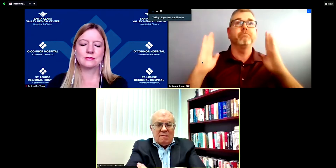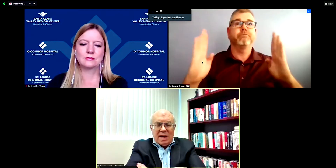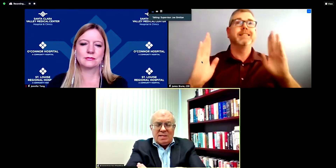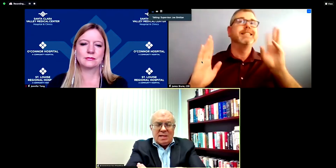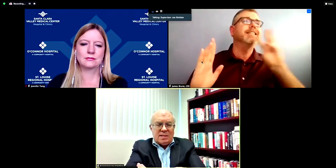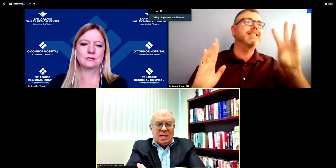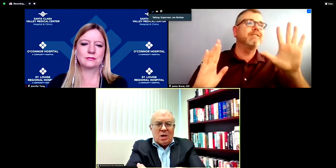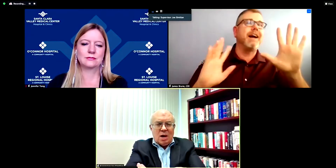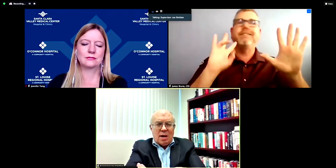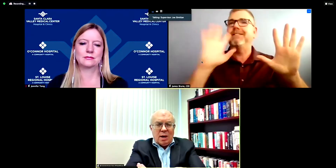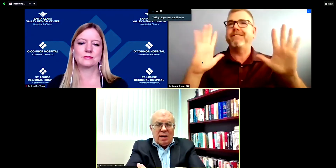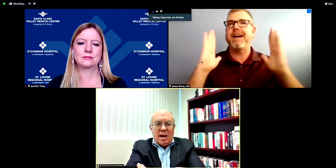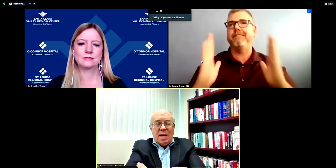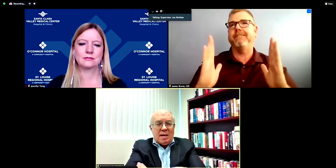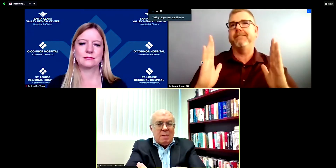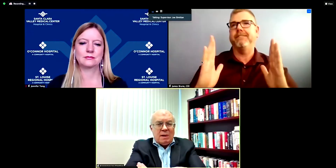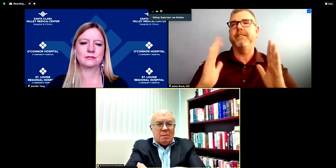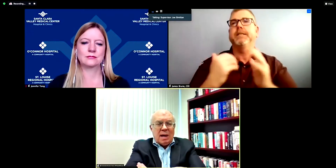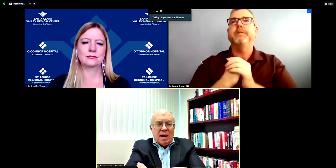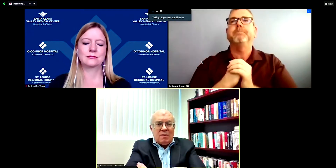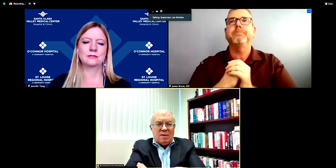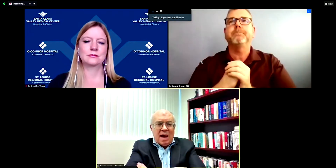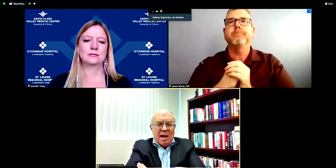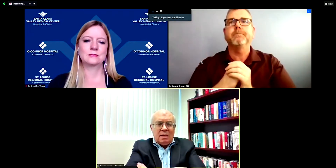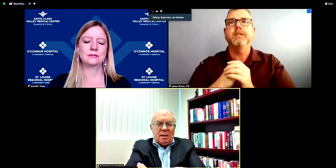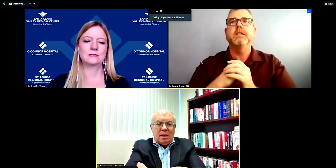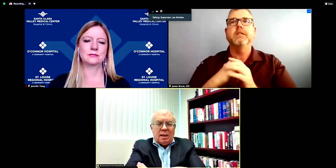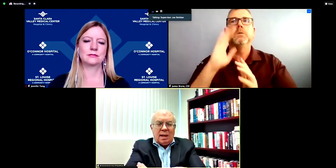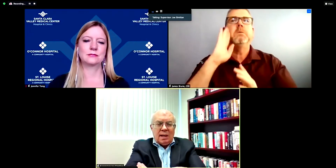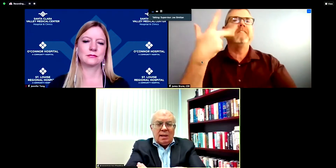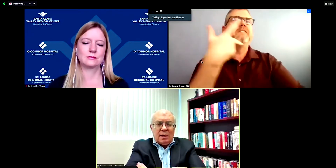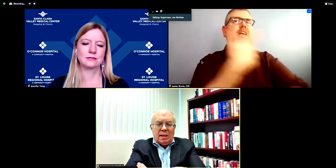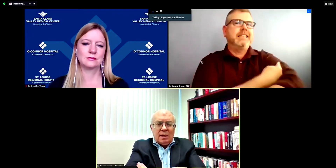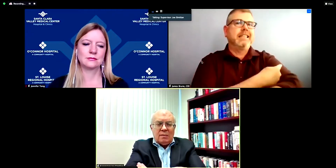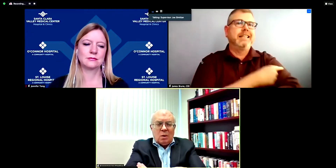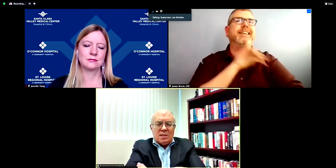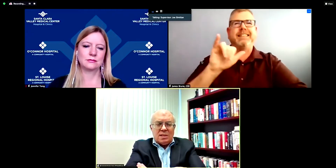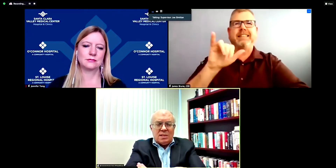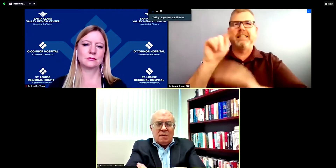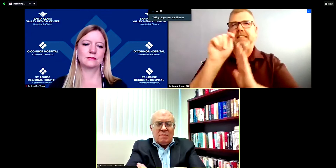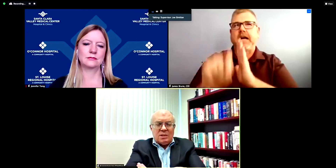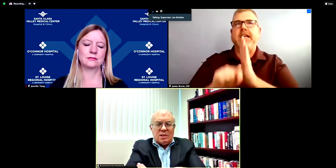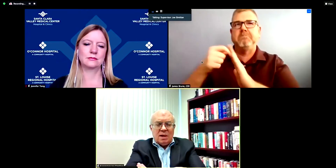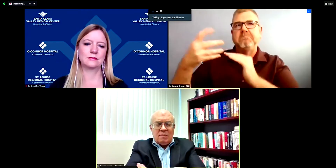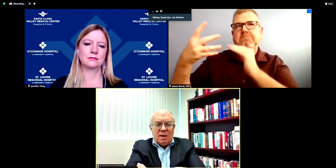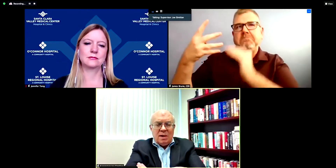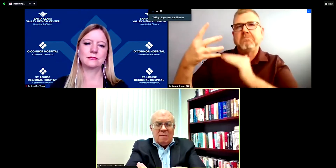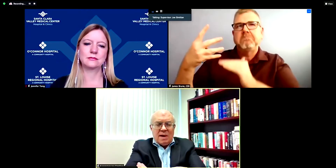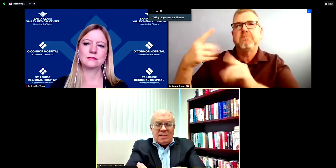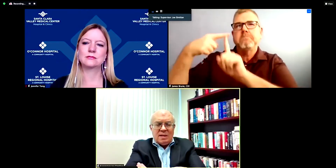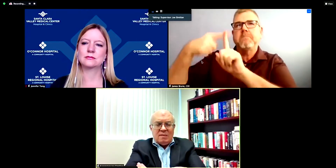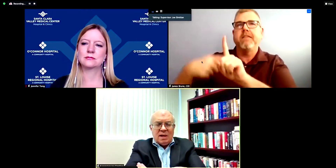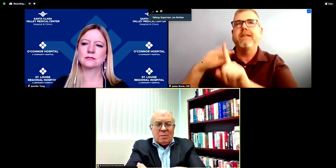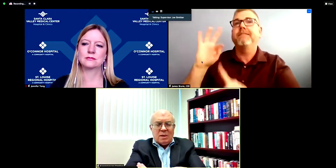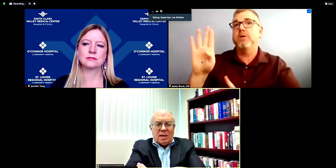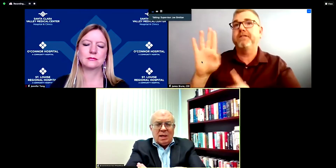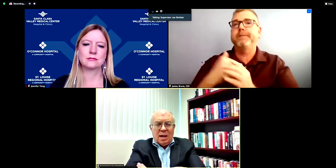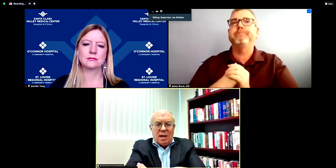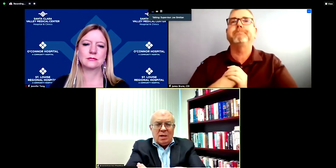vaccines in our area. Keeping in mind that it of course is a function of vaccine availability